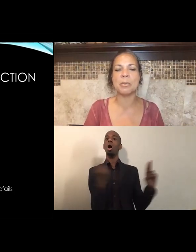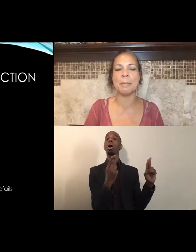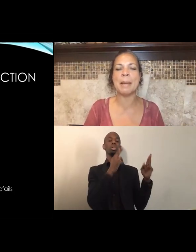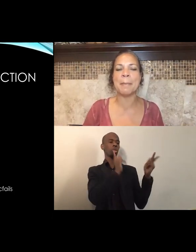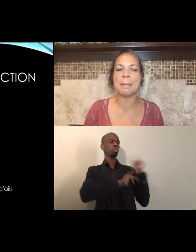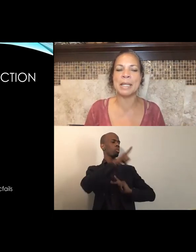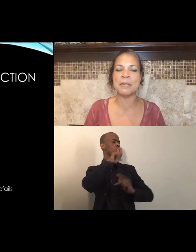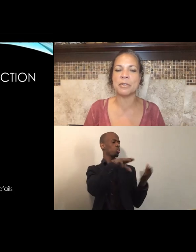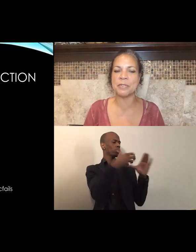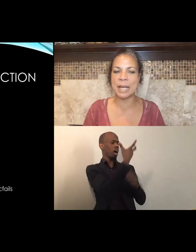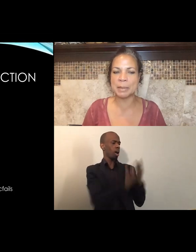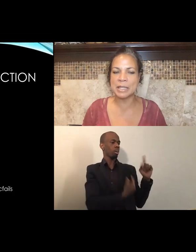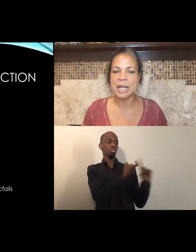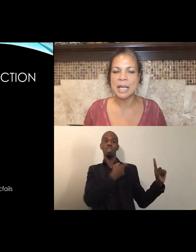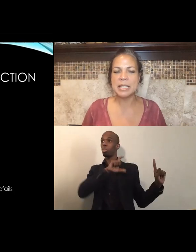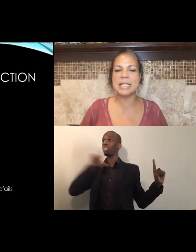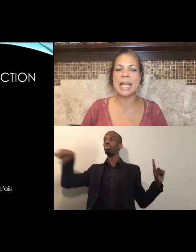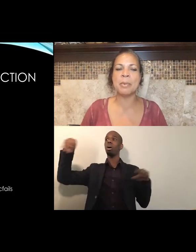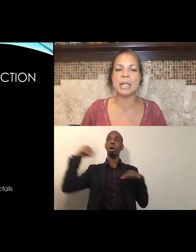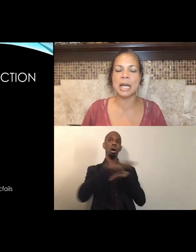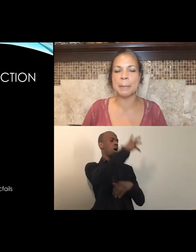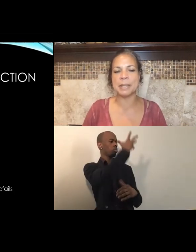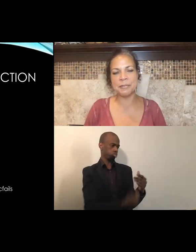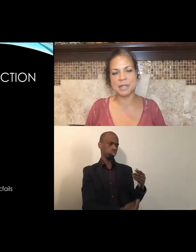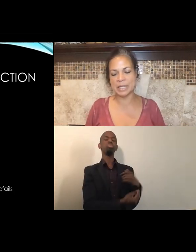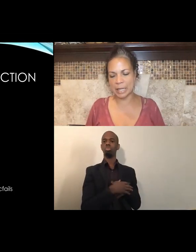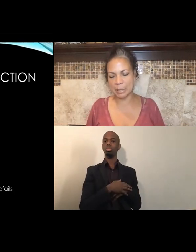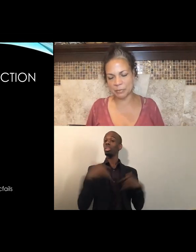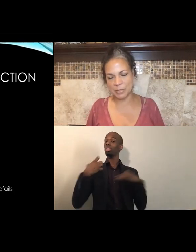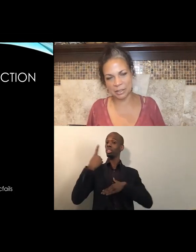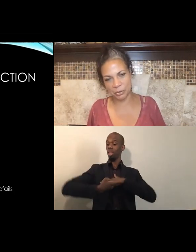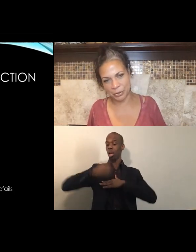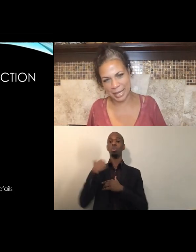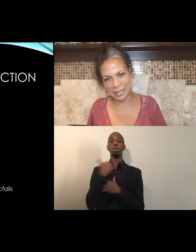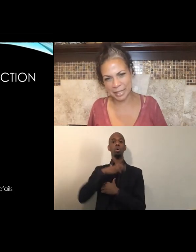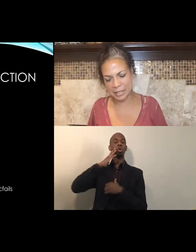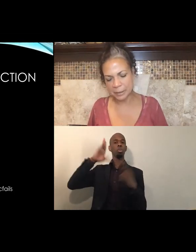were met by many of those families. Today, we're gonna uplift the name of Daniel Hernandez.